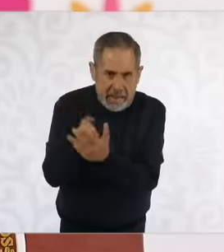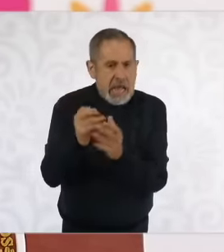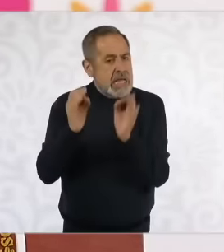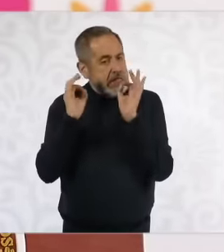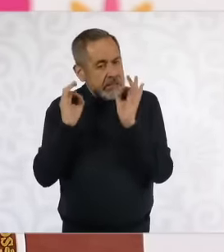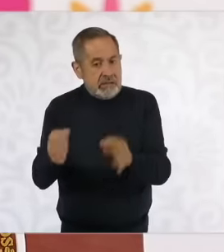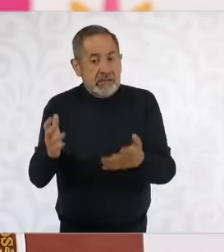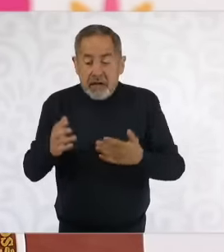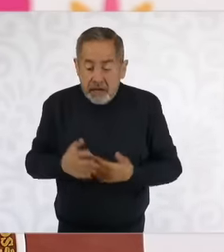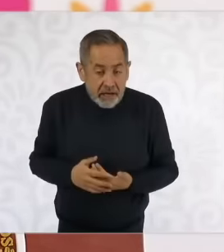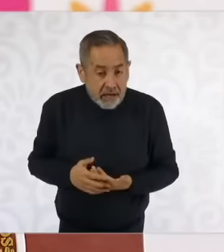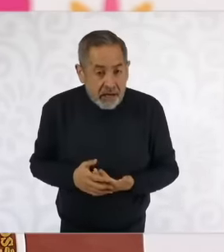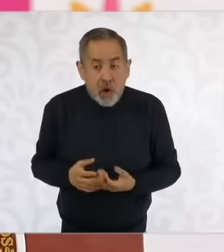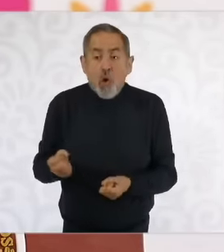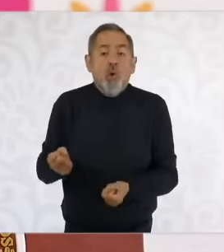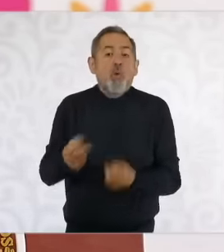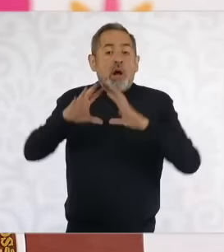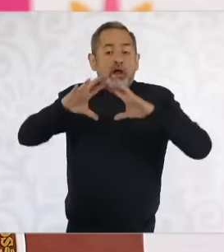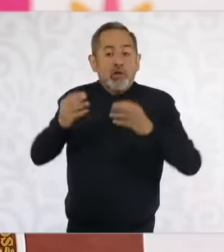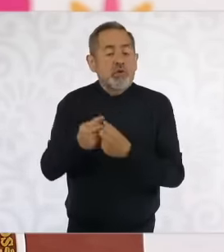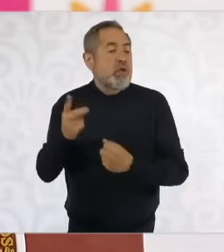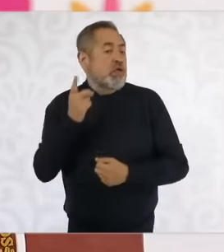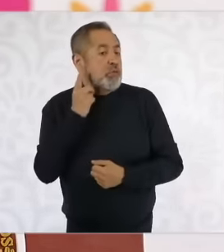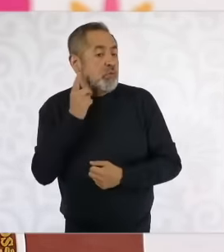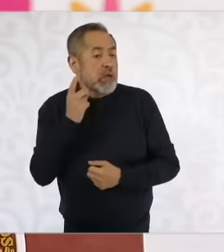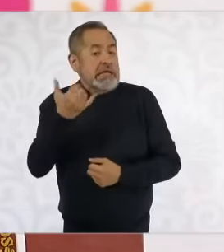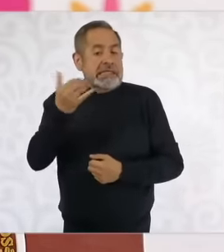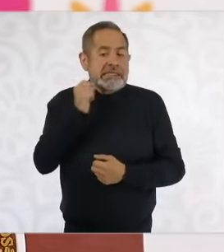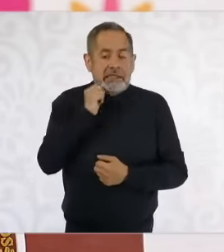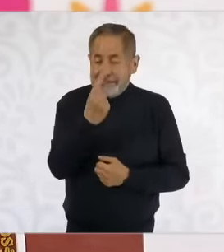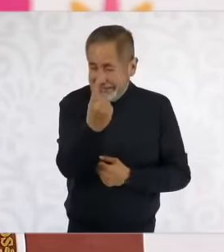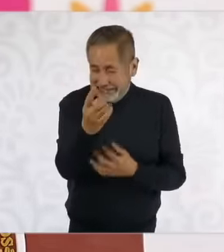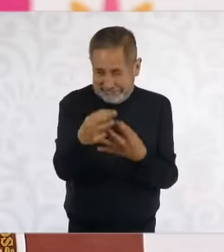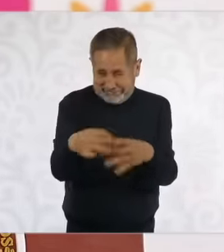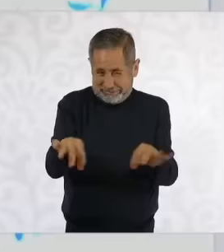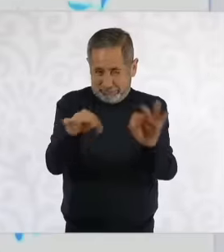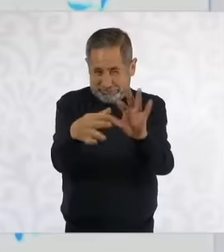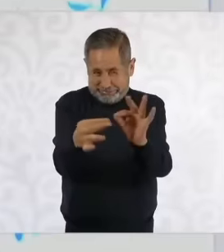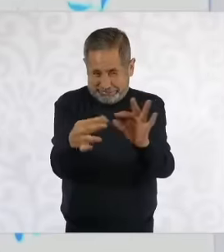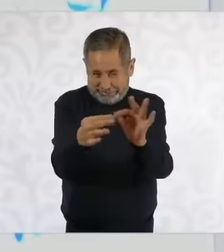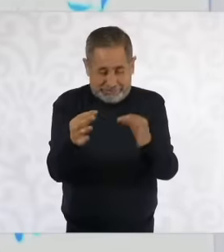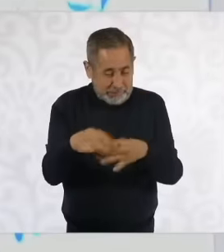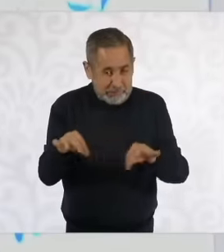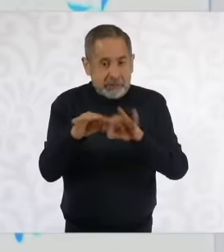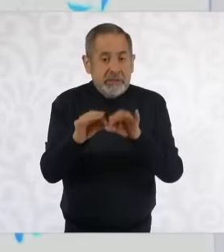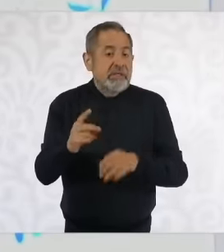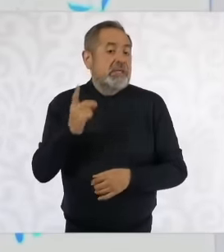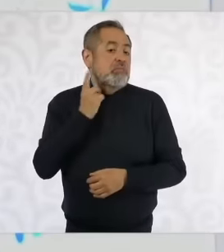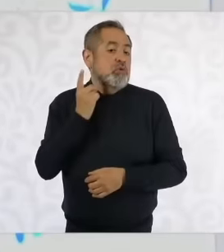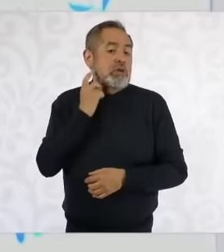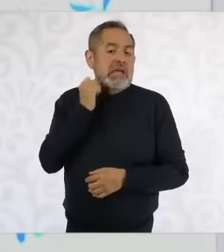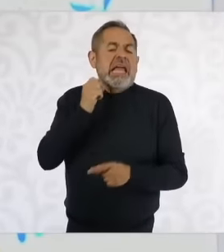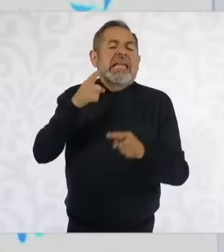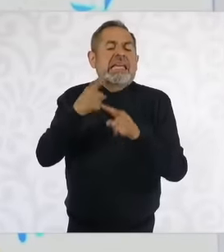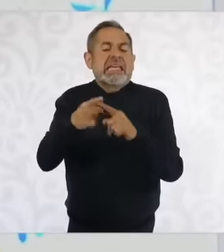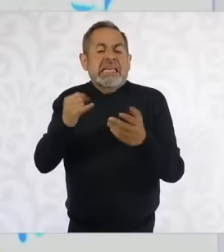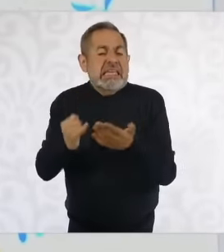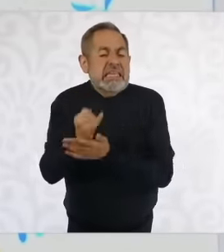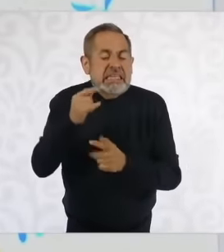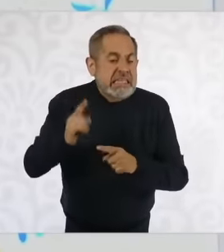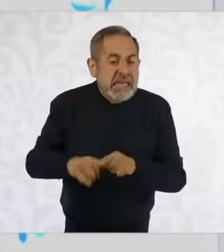the number of deputies and senators, this is very important, is decided by the INE and the